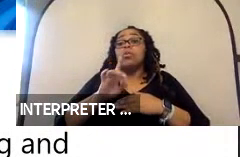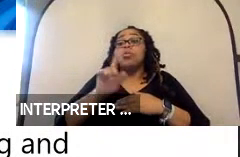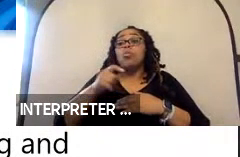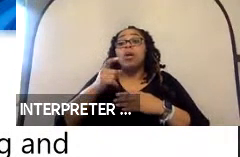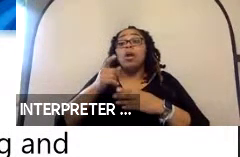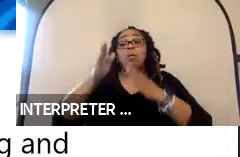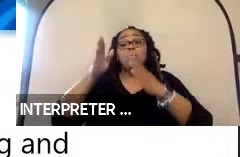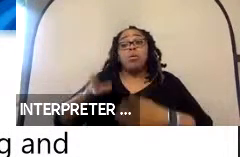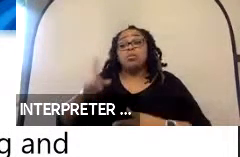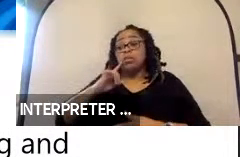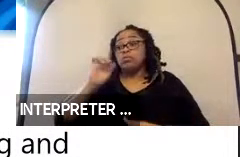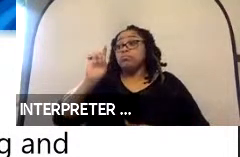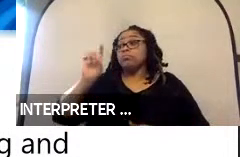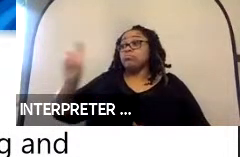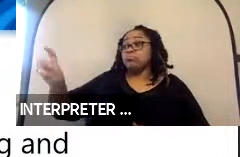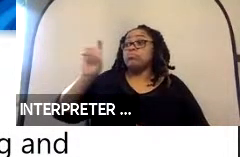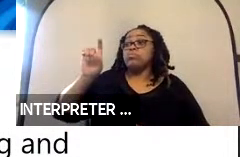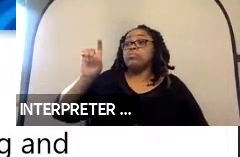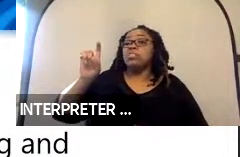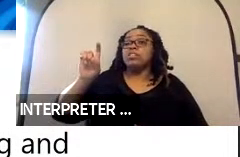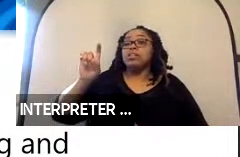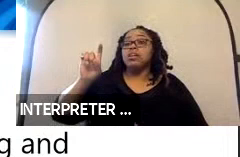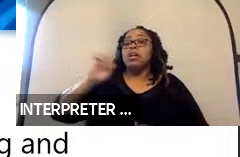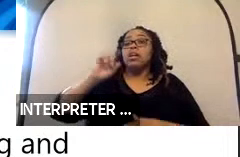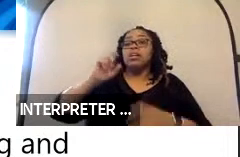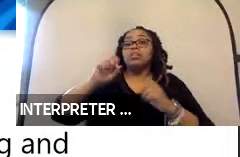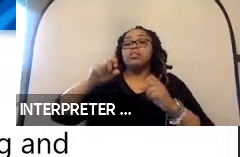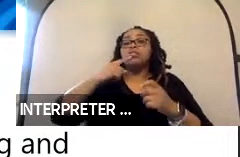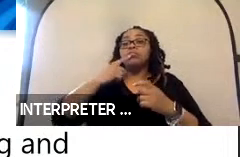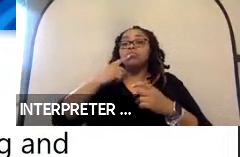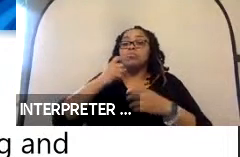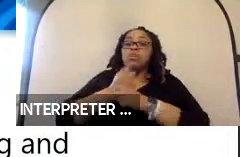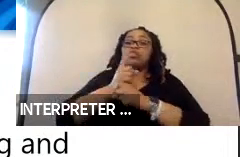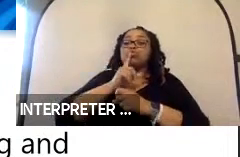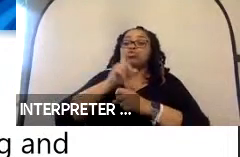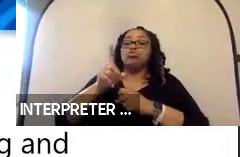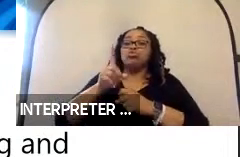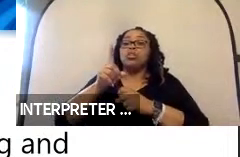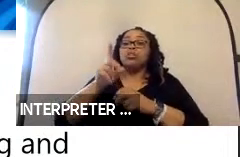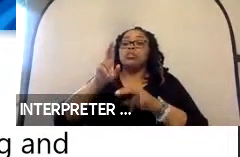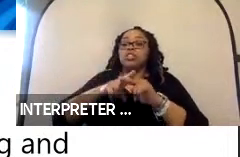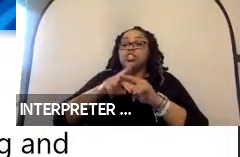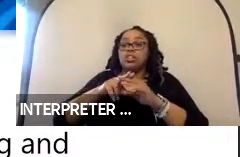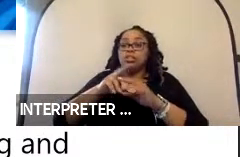can press a button and securement system will then secure the, the chair in place. Also